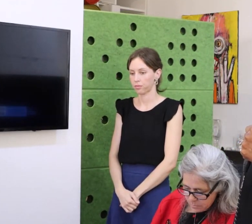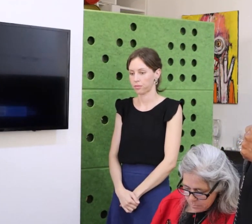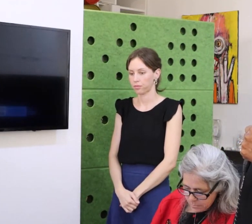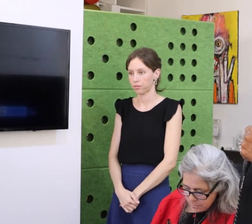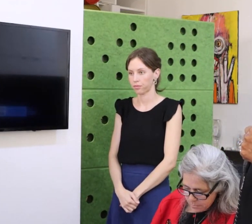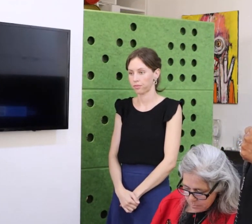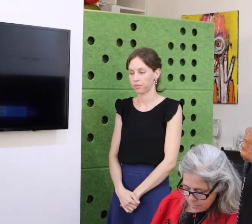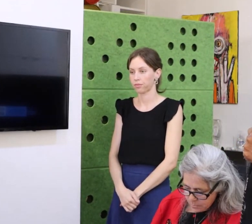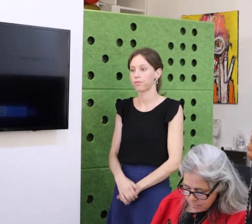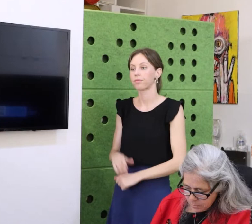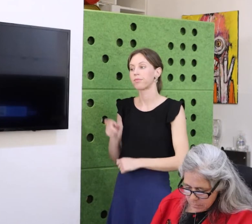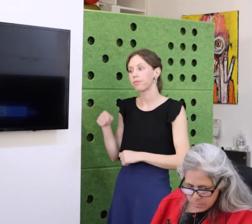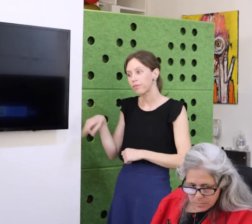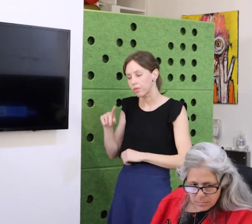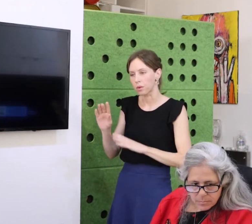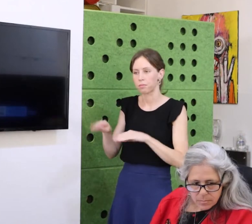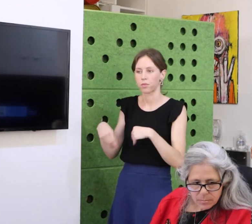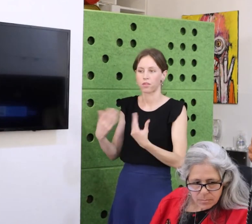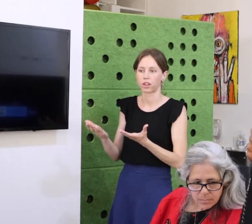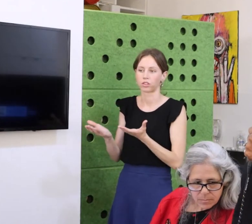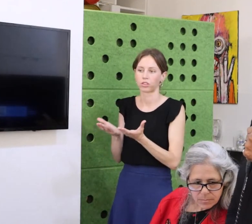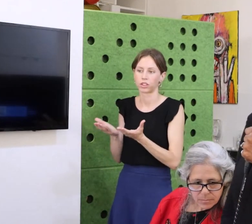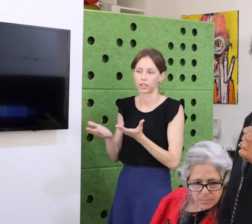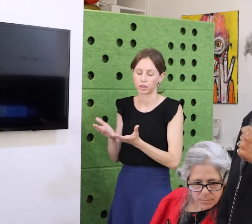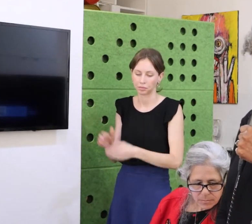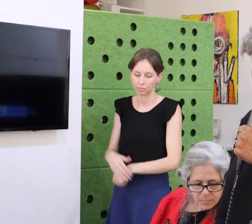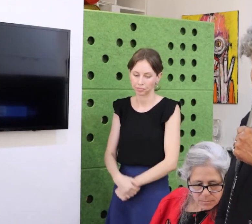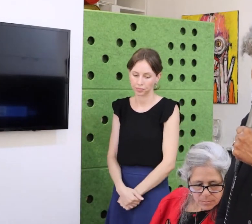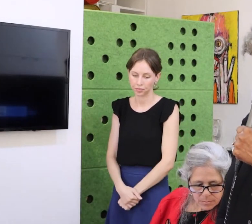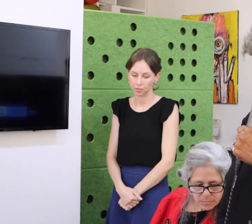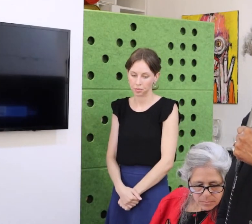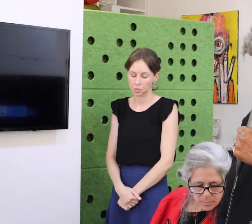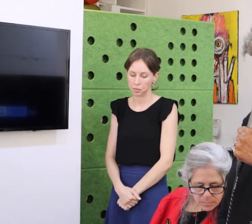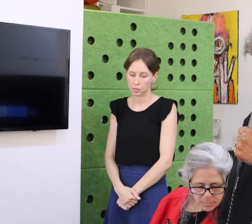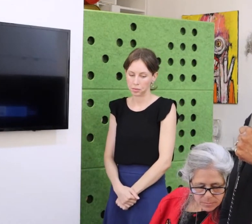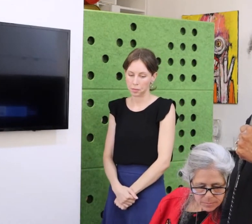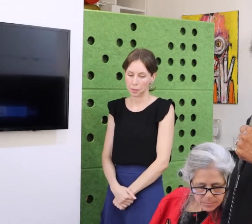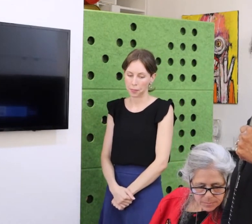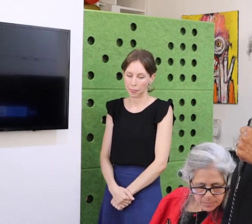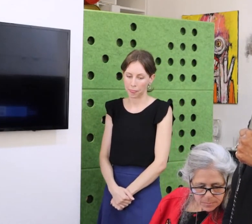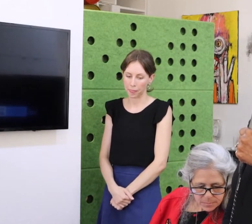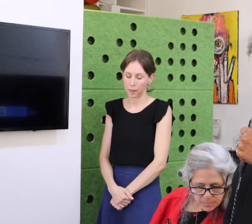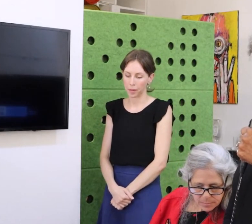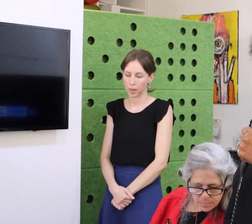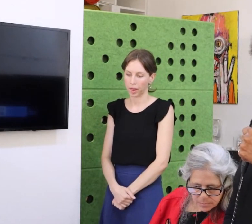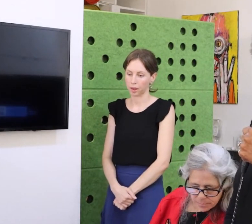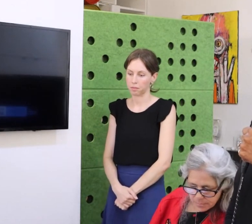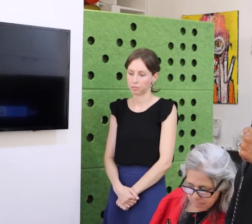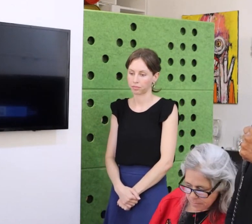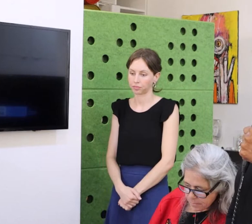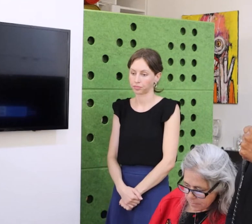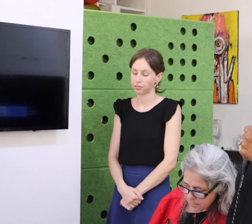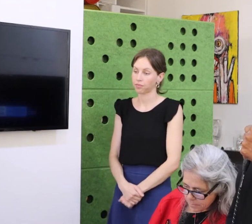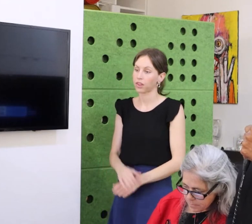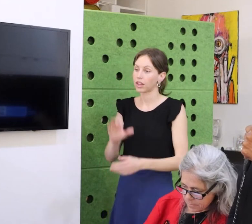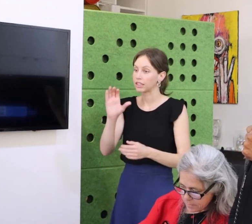We were founded to make sure that the ADA became reality in Colorado.